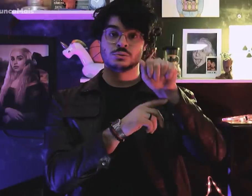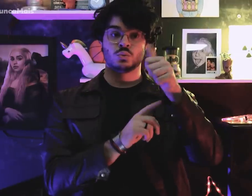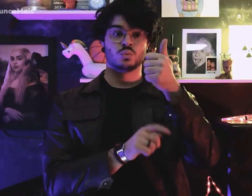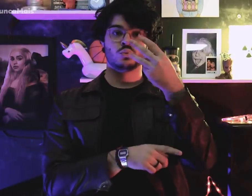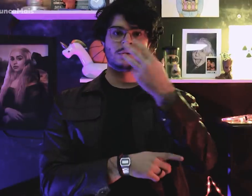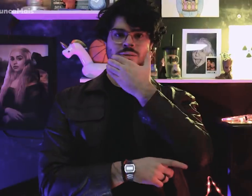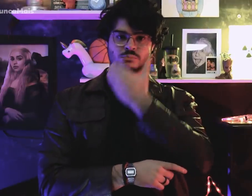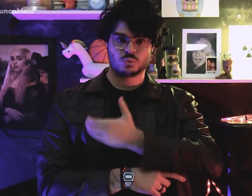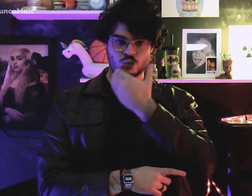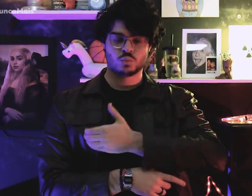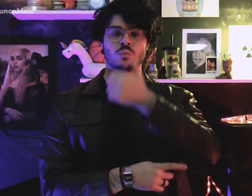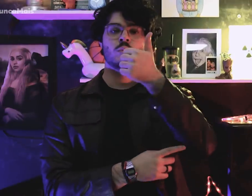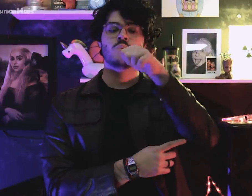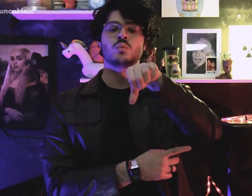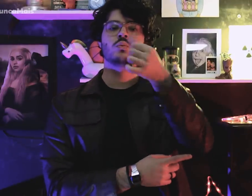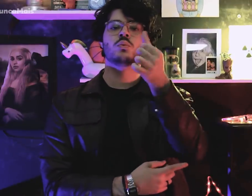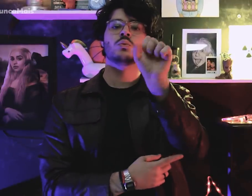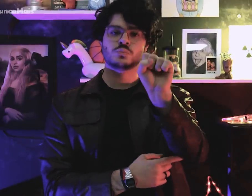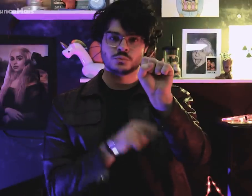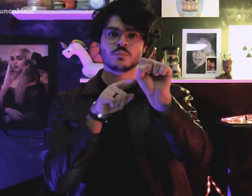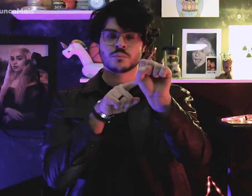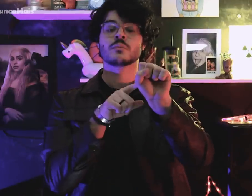On December 13, 1968,